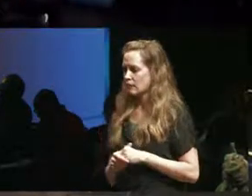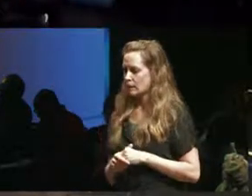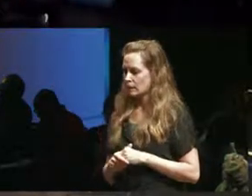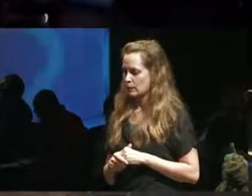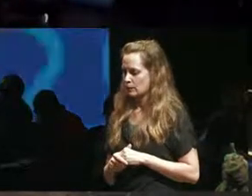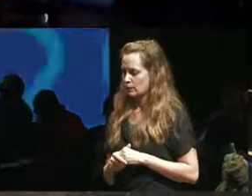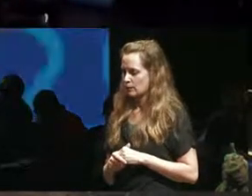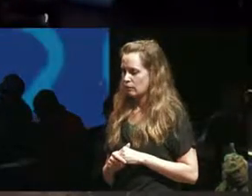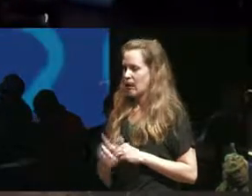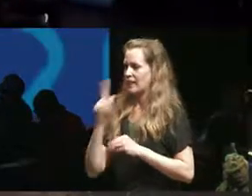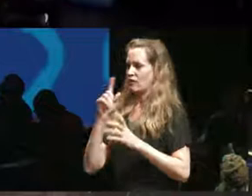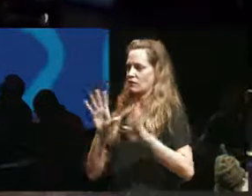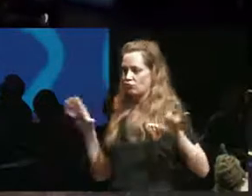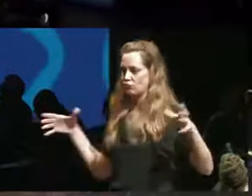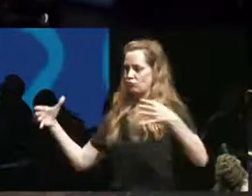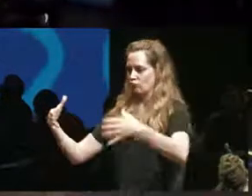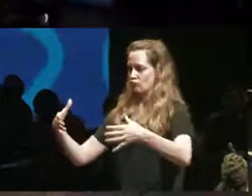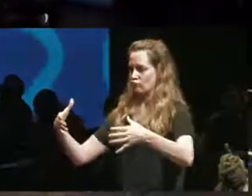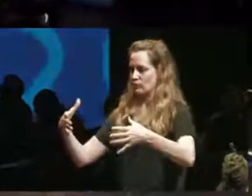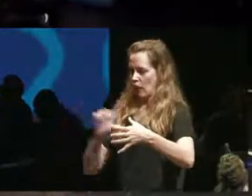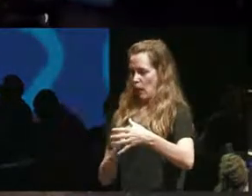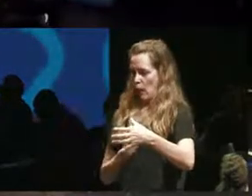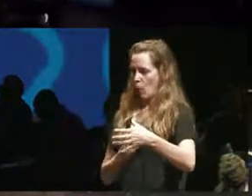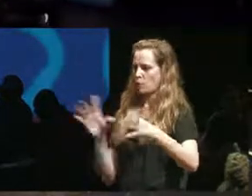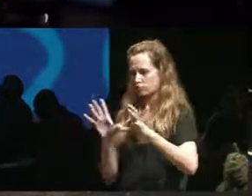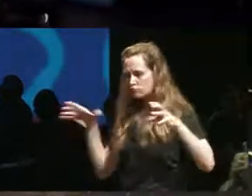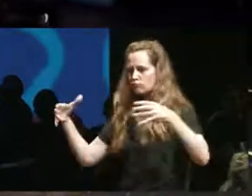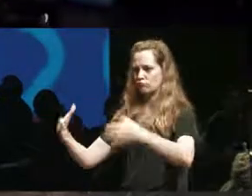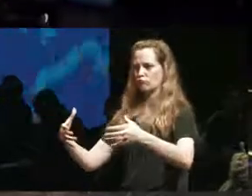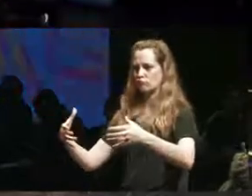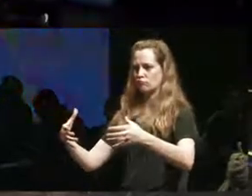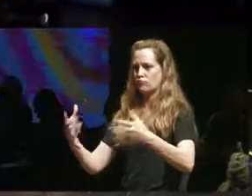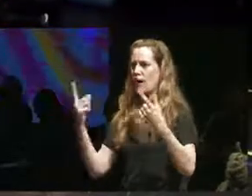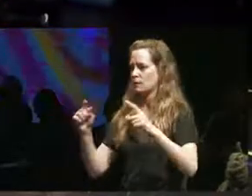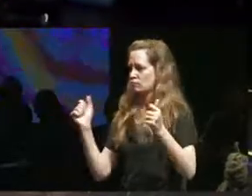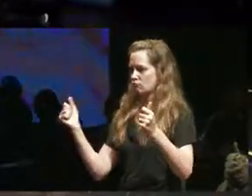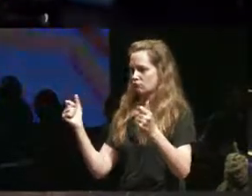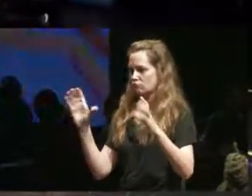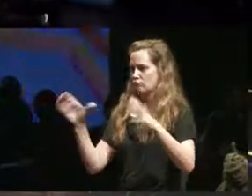about it as a collective thing that that happens to us and and it's necessary to